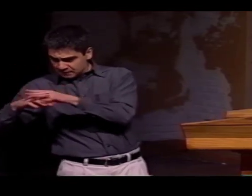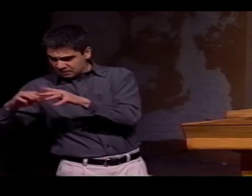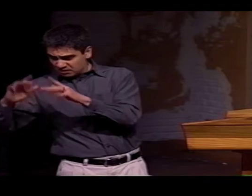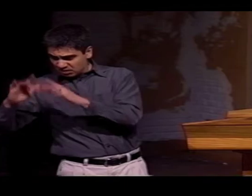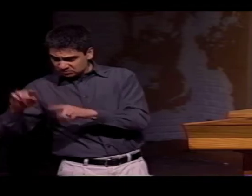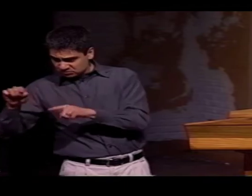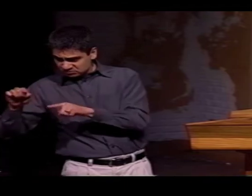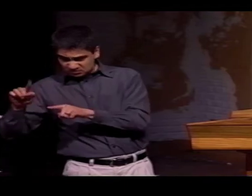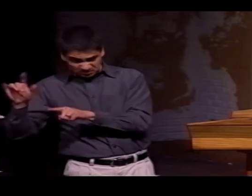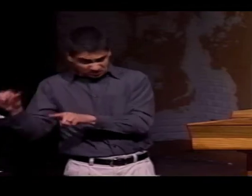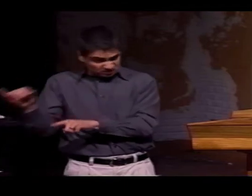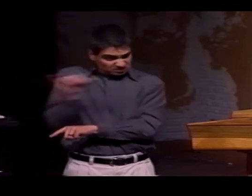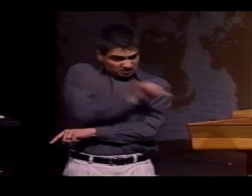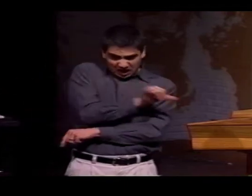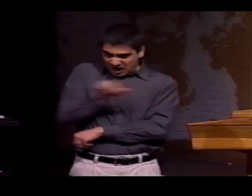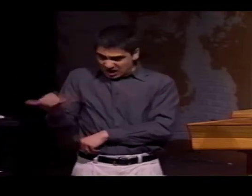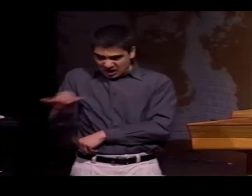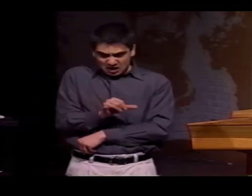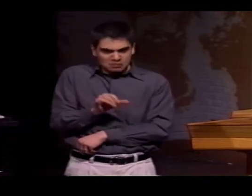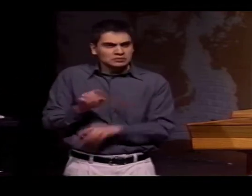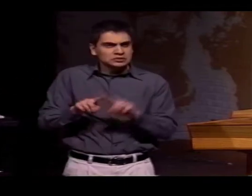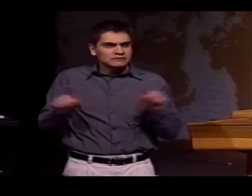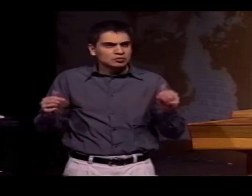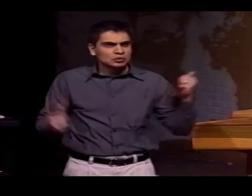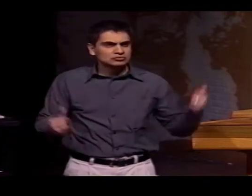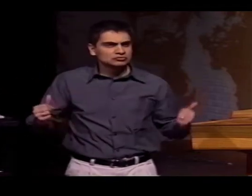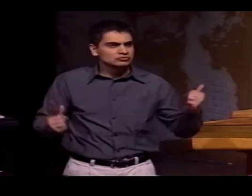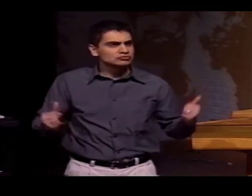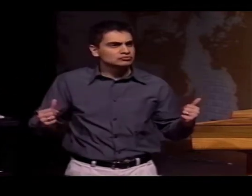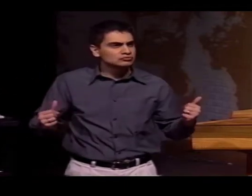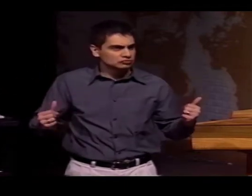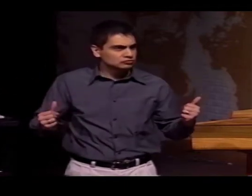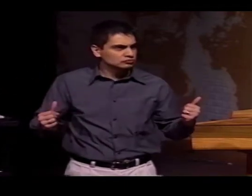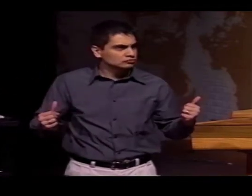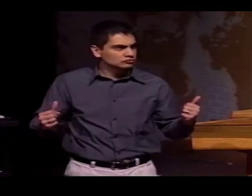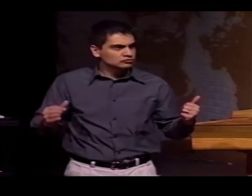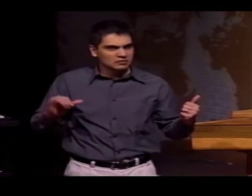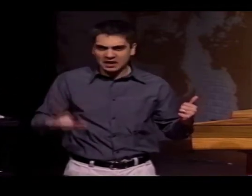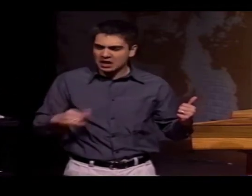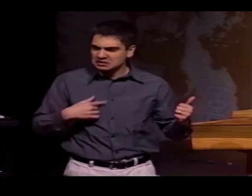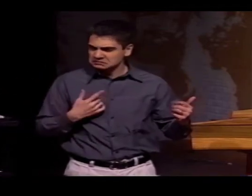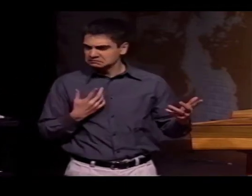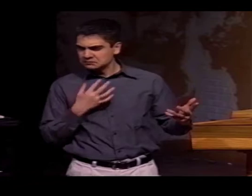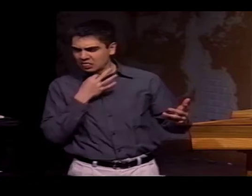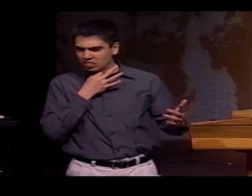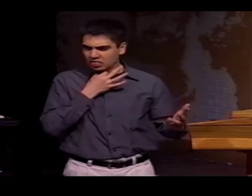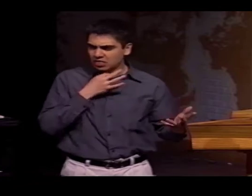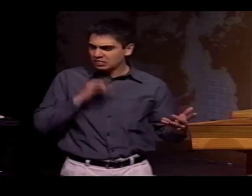THERE IS CONTACT, AND THE QUESTION IS, ARE THOSE CROSSOVERS--HAVE THE SAME CHARACTERISTICS, OR